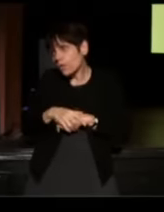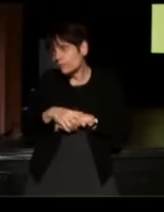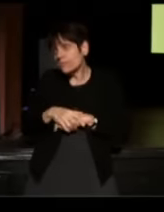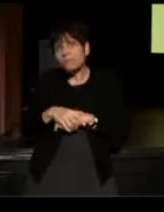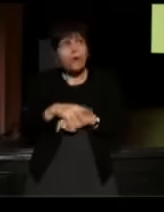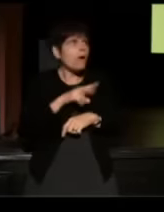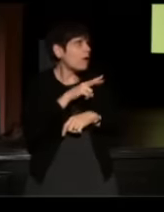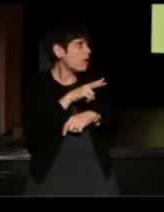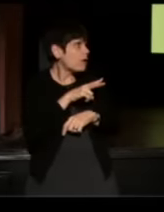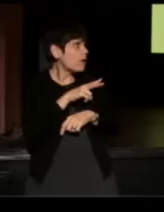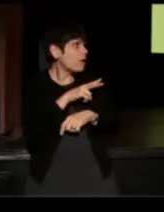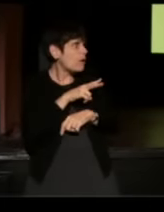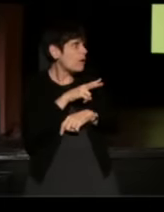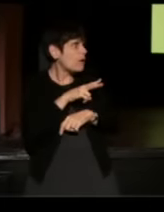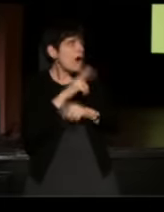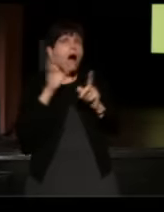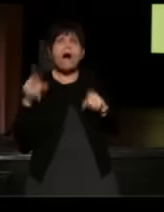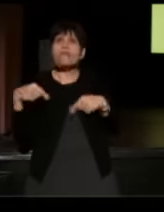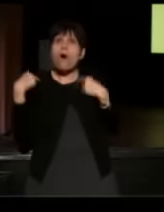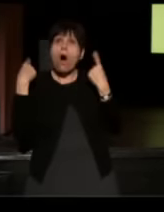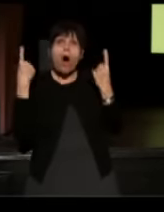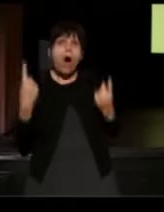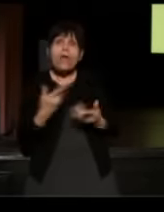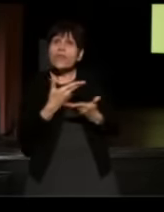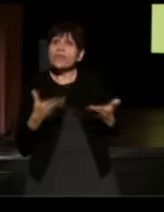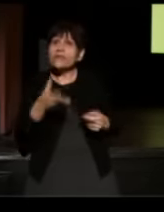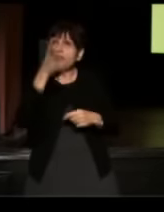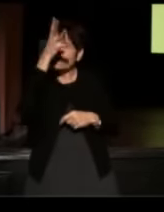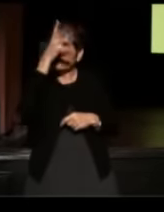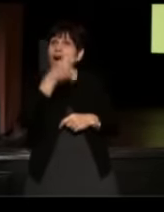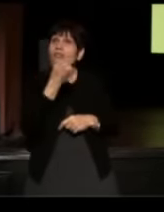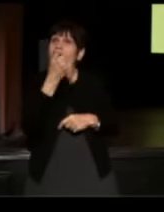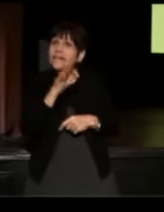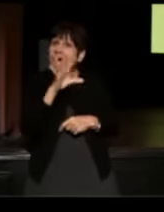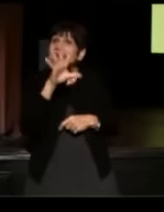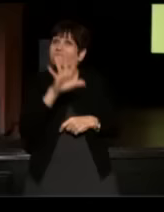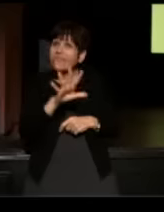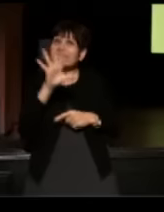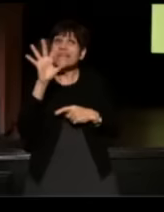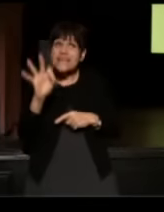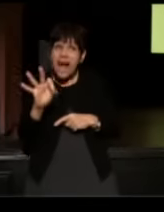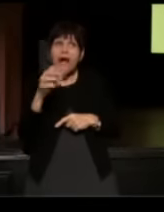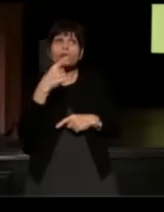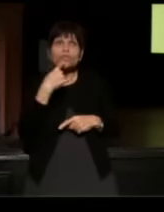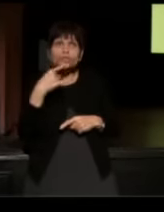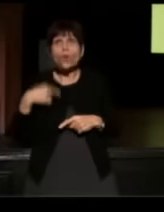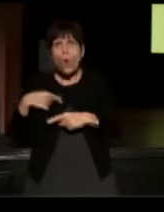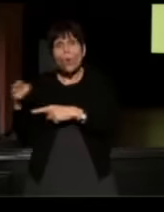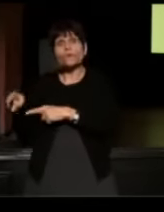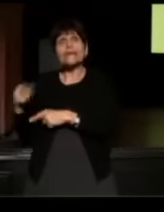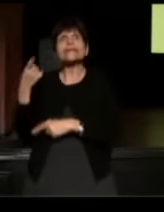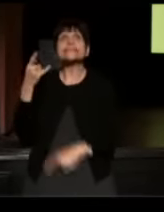And out of all the things a father in 1959 could have told his gay son,